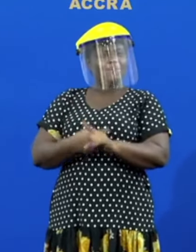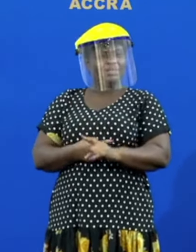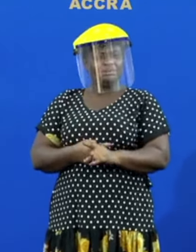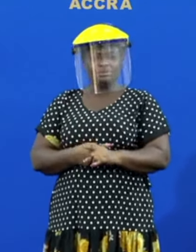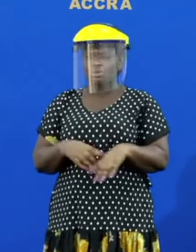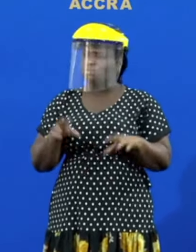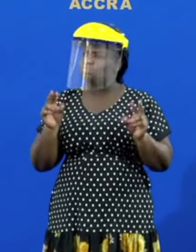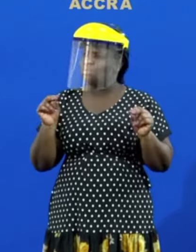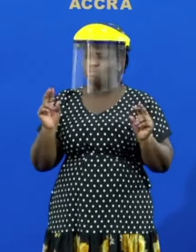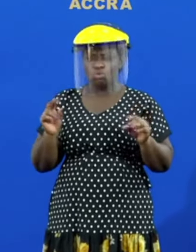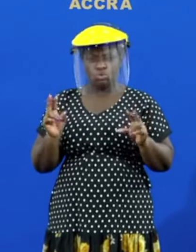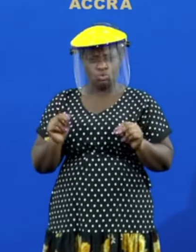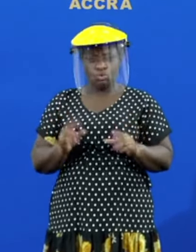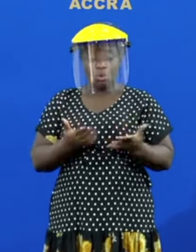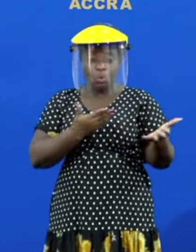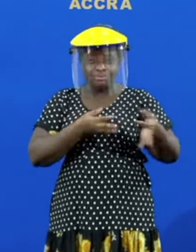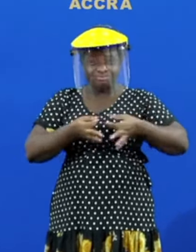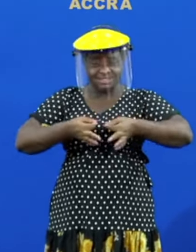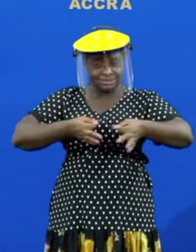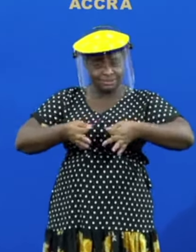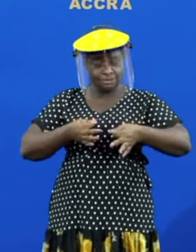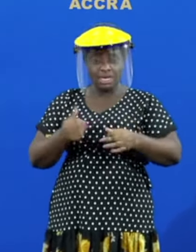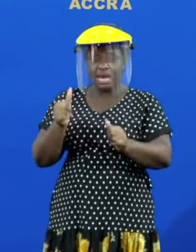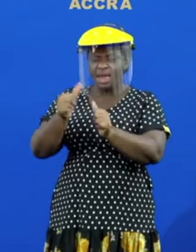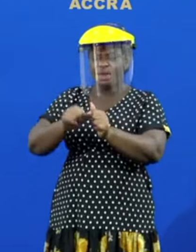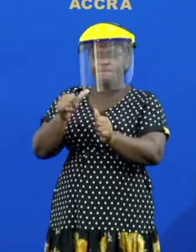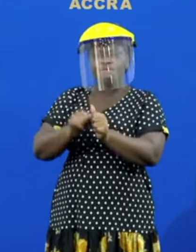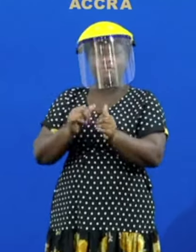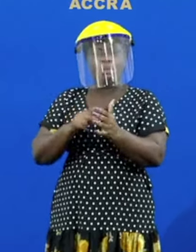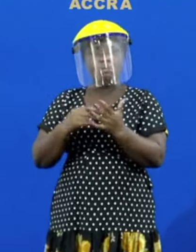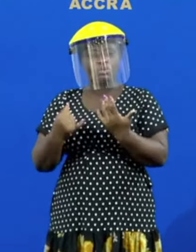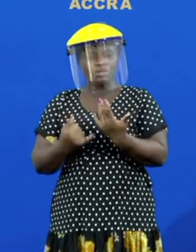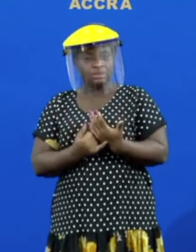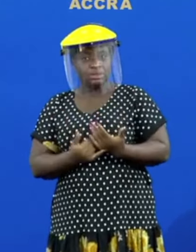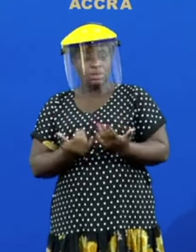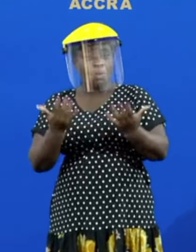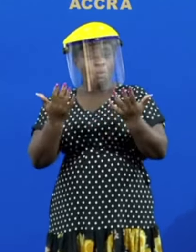the point and we sought to clarify that for each project you expect that it will take 12 months to